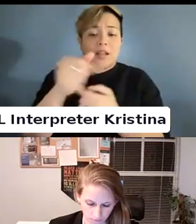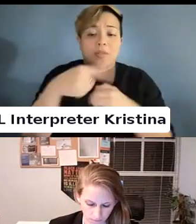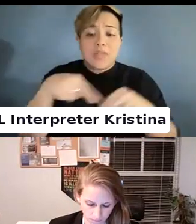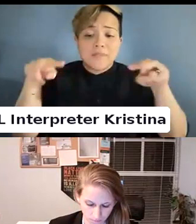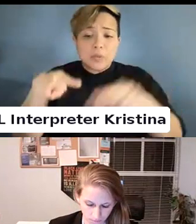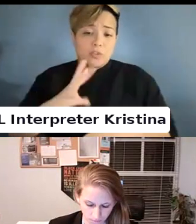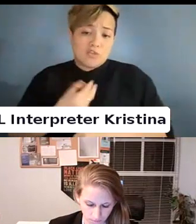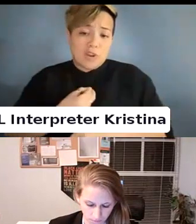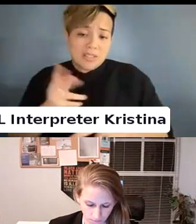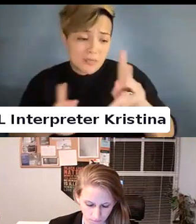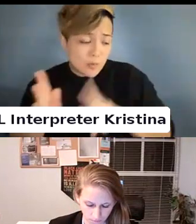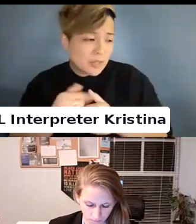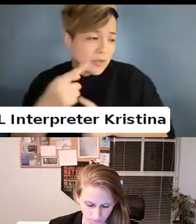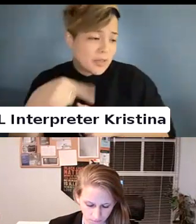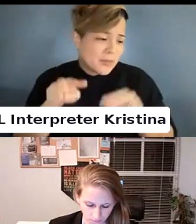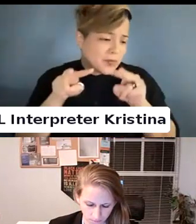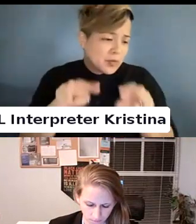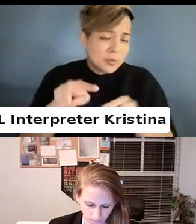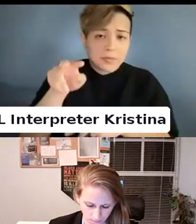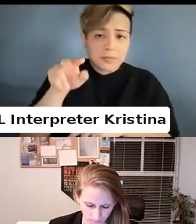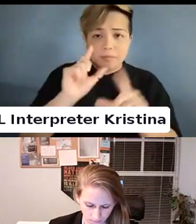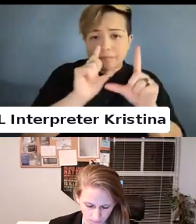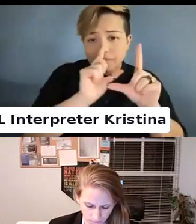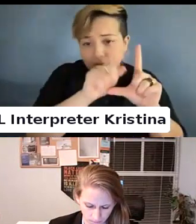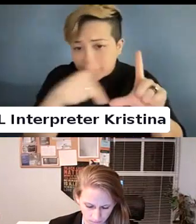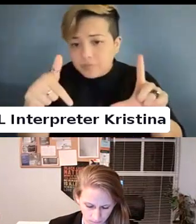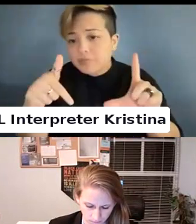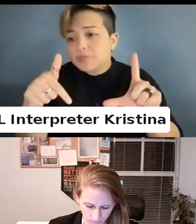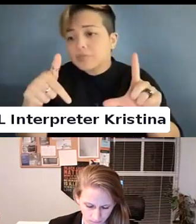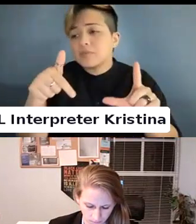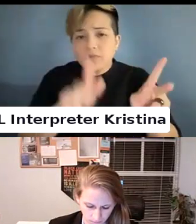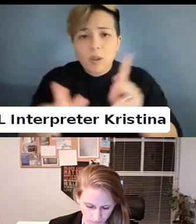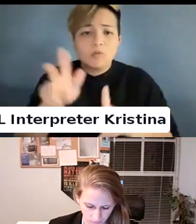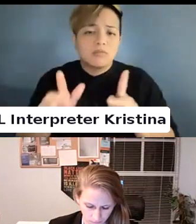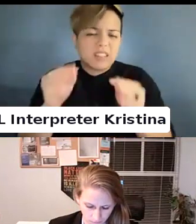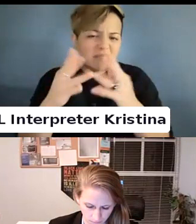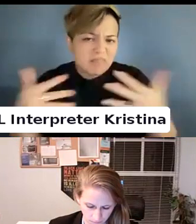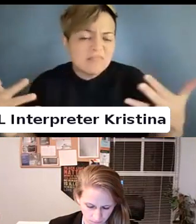How they view LGBT Q folks etc.